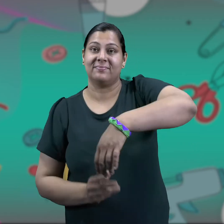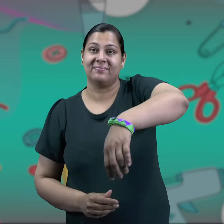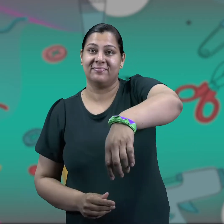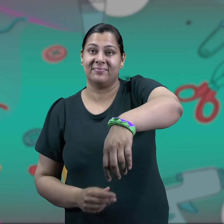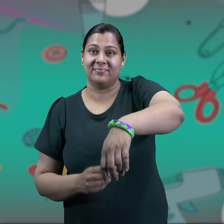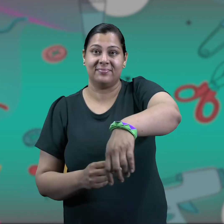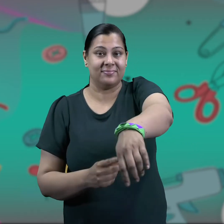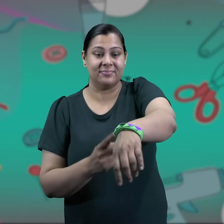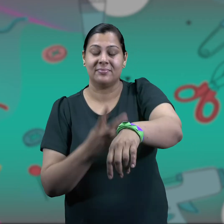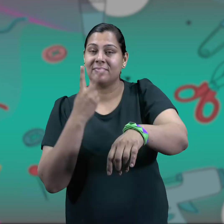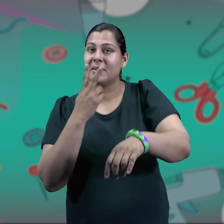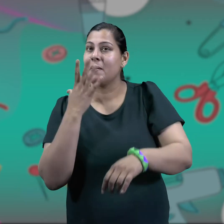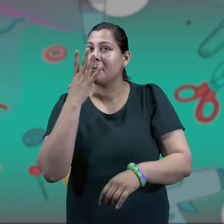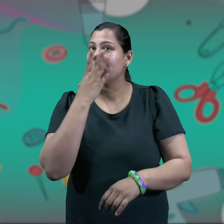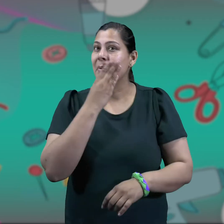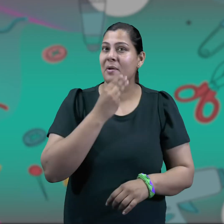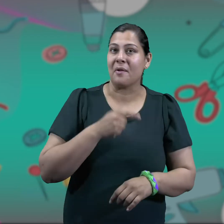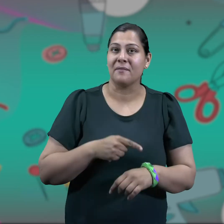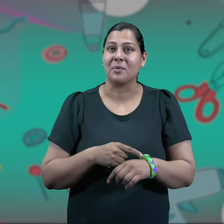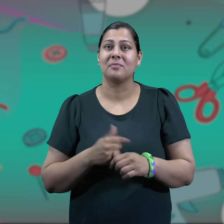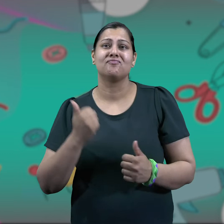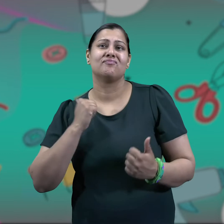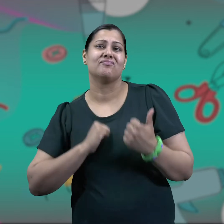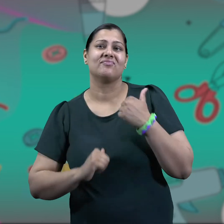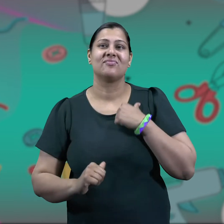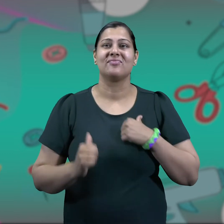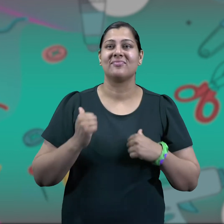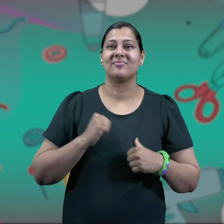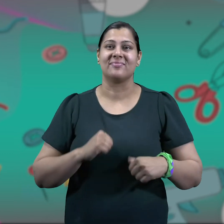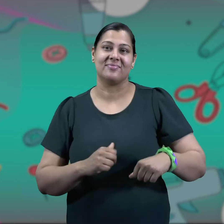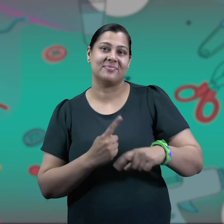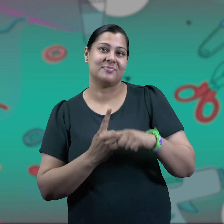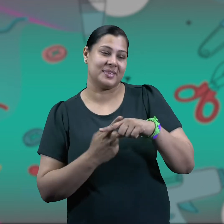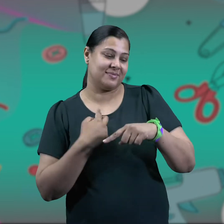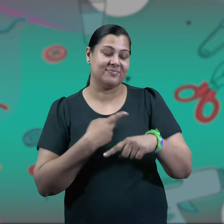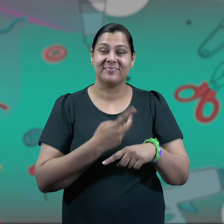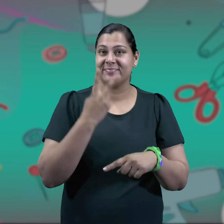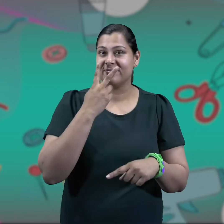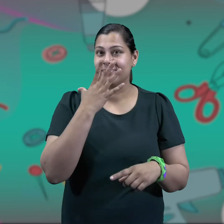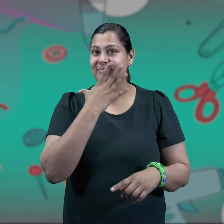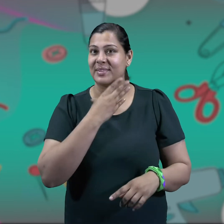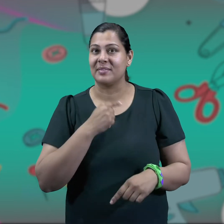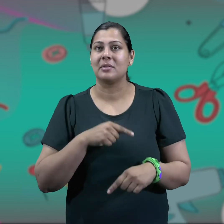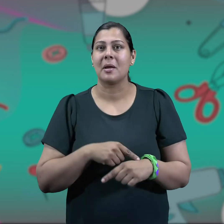See how amazing this bracelet looks and will look so good on kids.